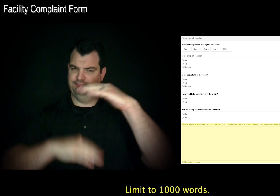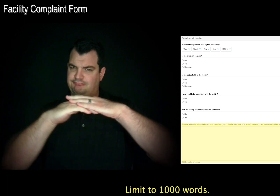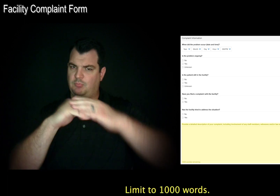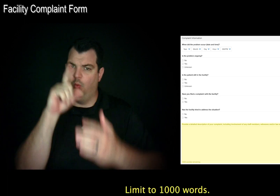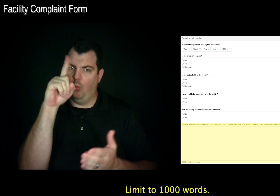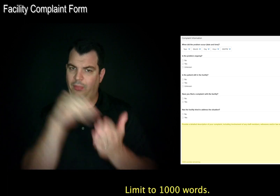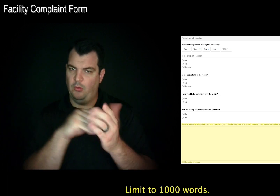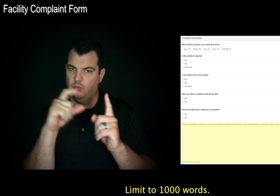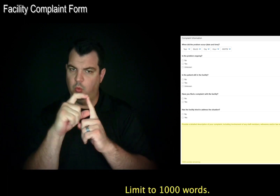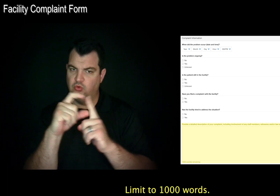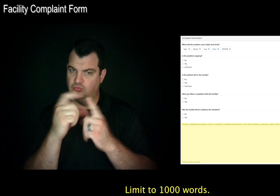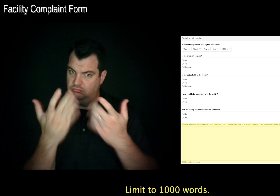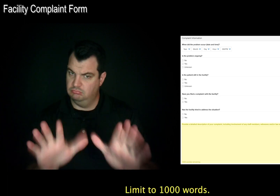Limit to 1000 words.